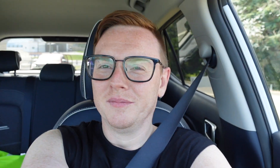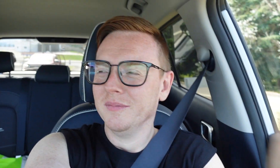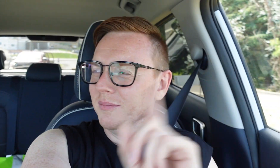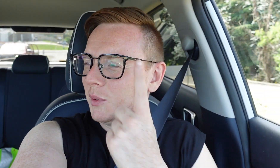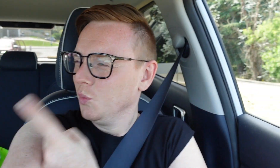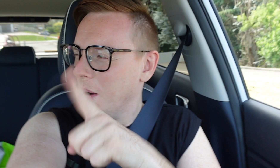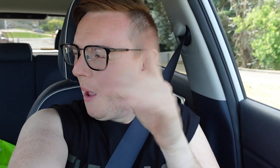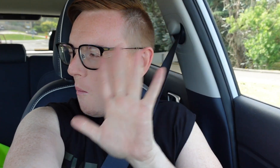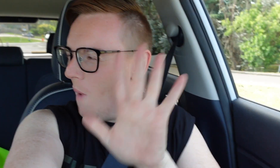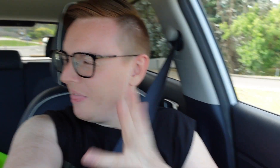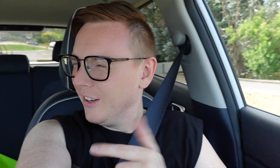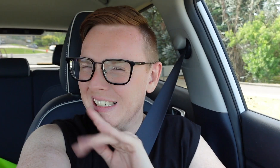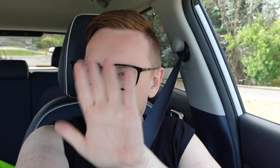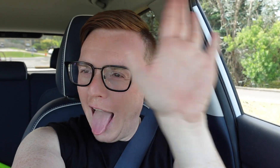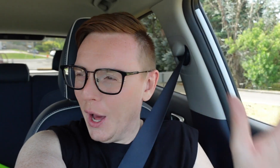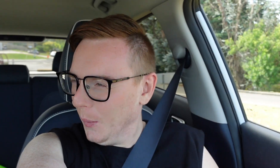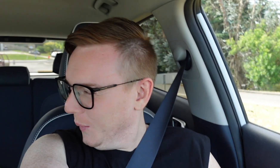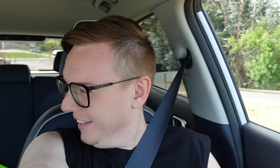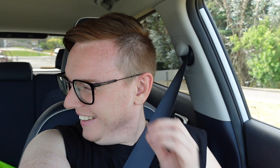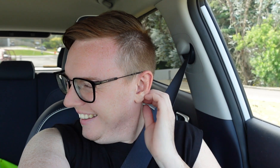What are you talking about the weather? Just say hello.